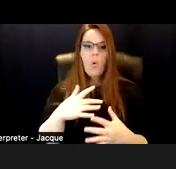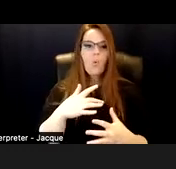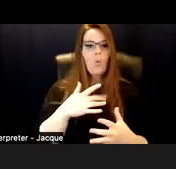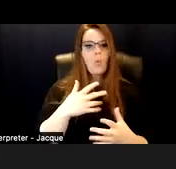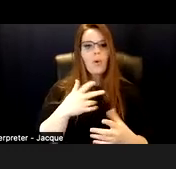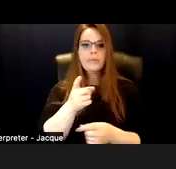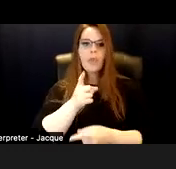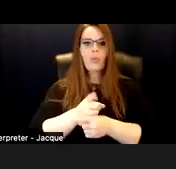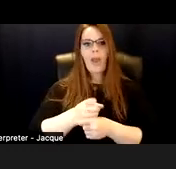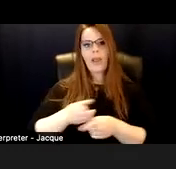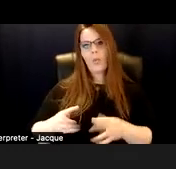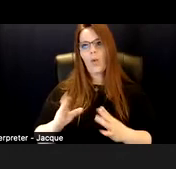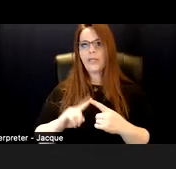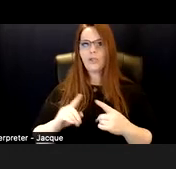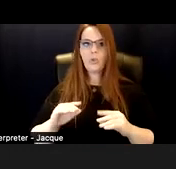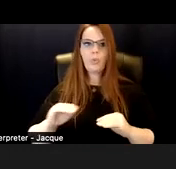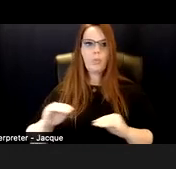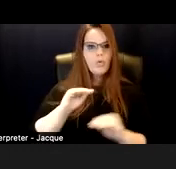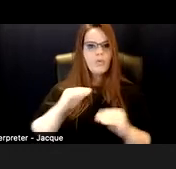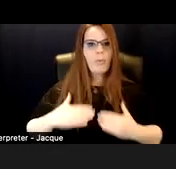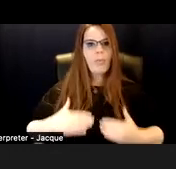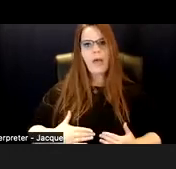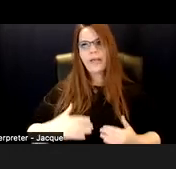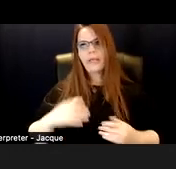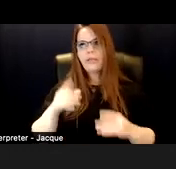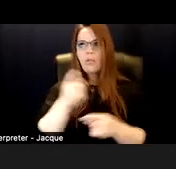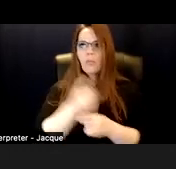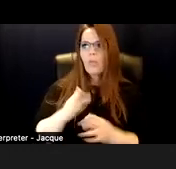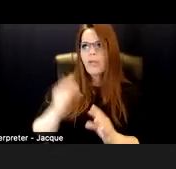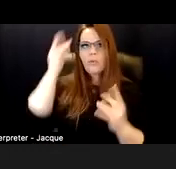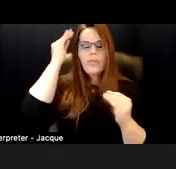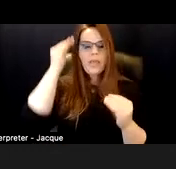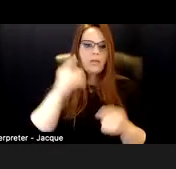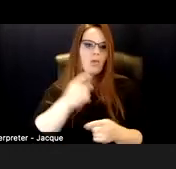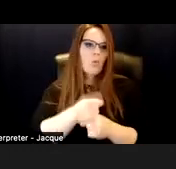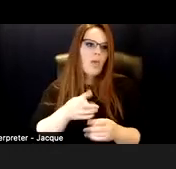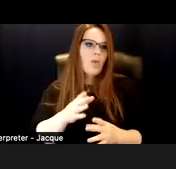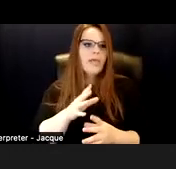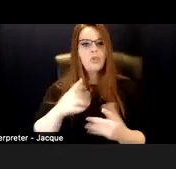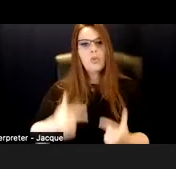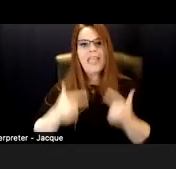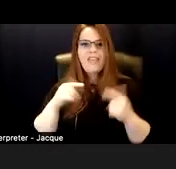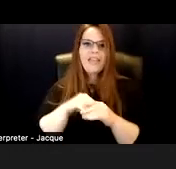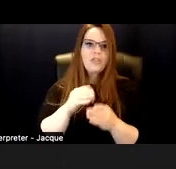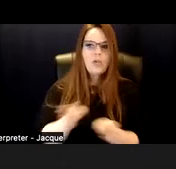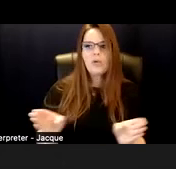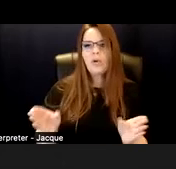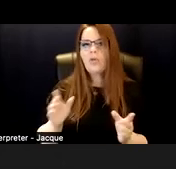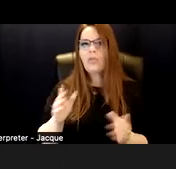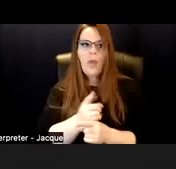The right way to move your body, the right way to think, the right way to be in general, the right way to have feelings or emotions.